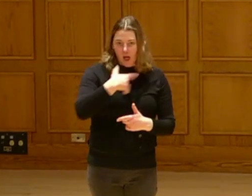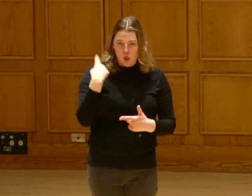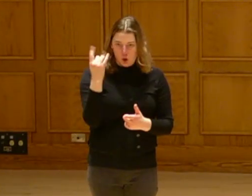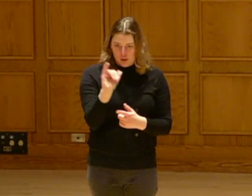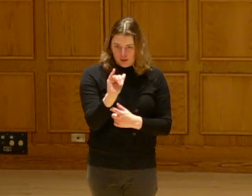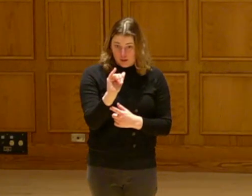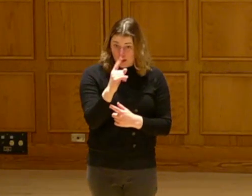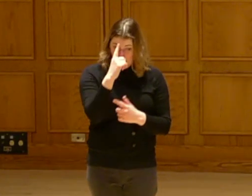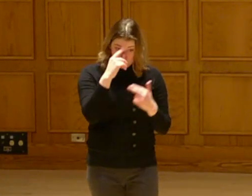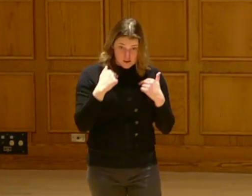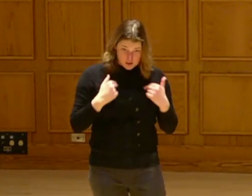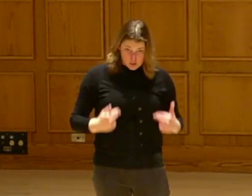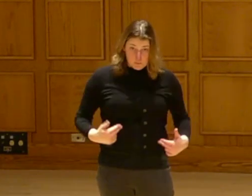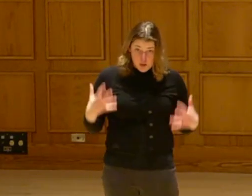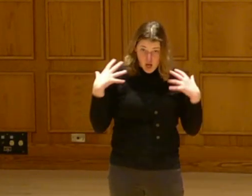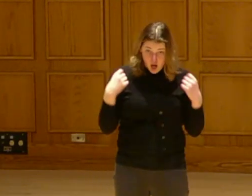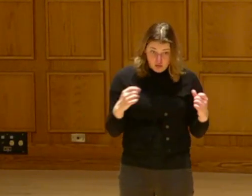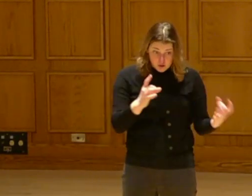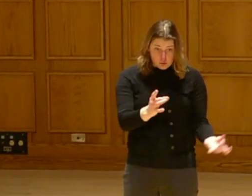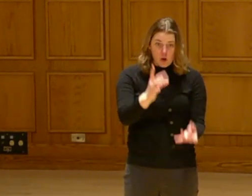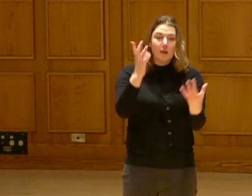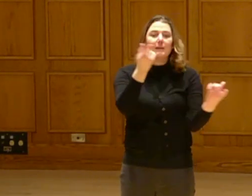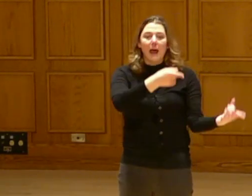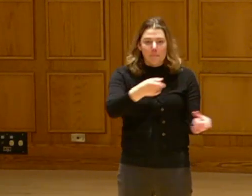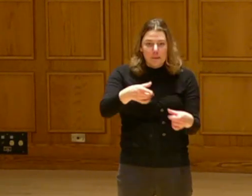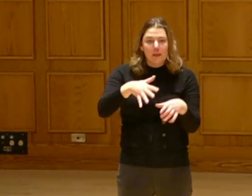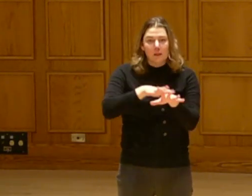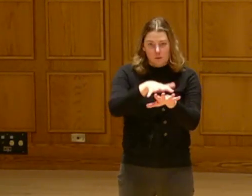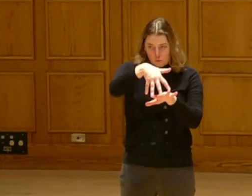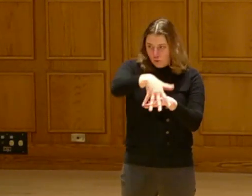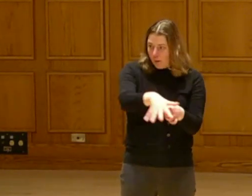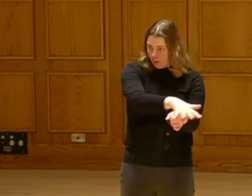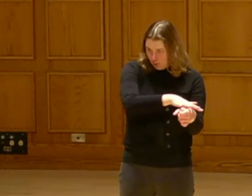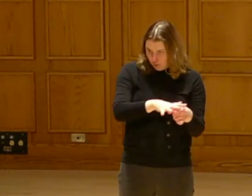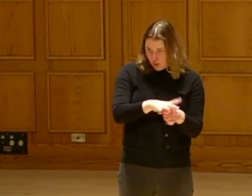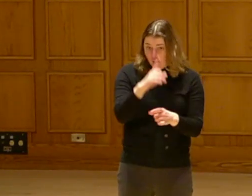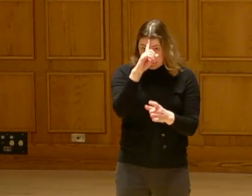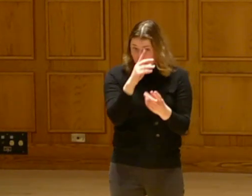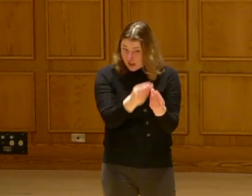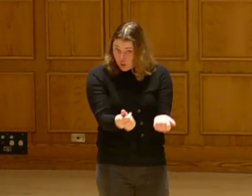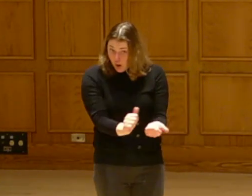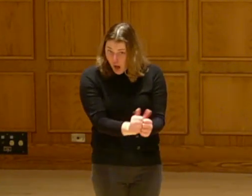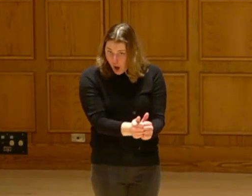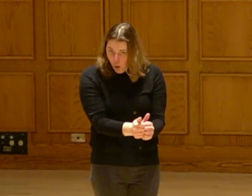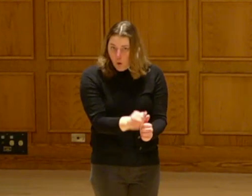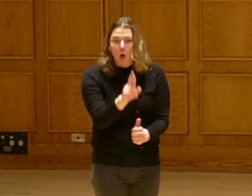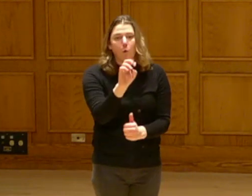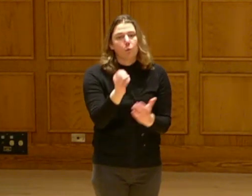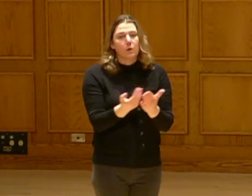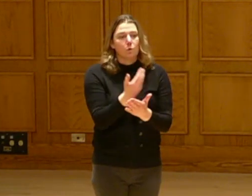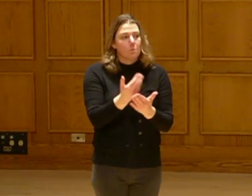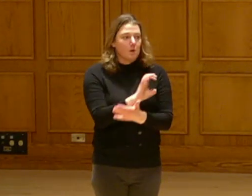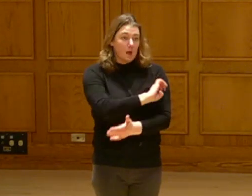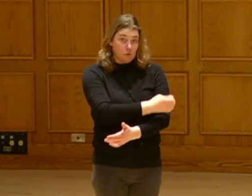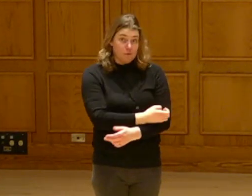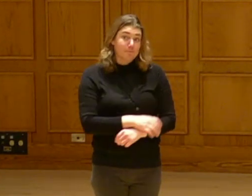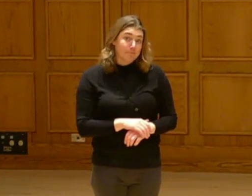I firmly believe the human health crisis is happening in the tribal country.